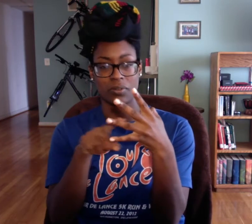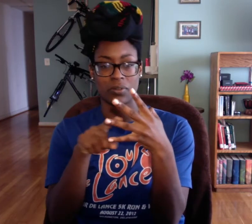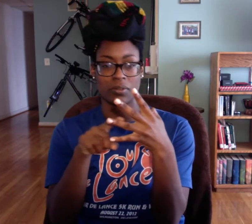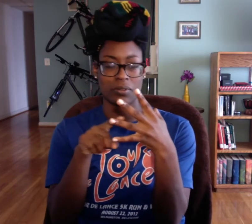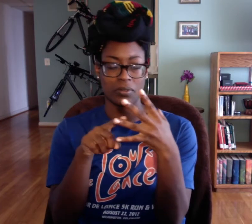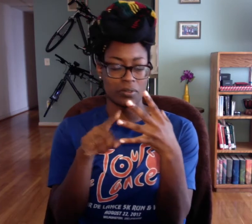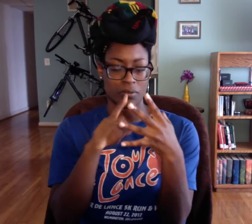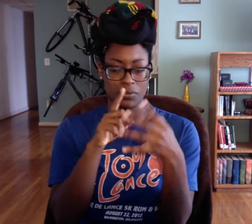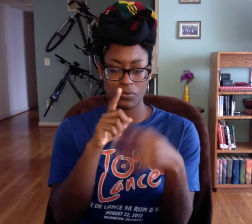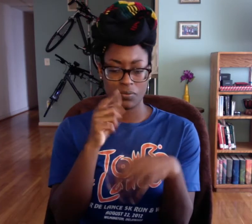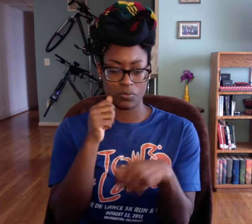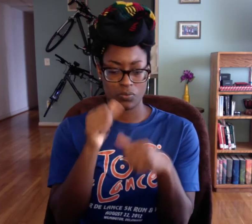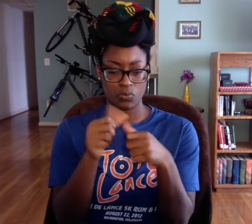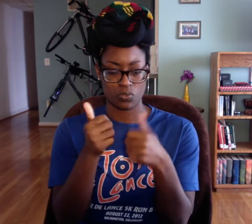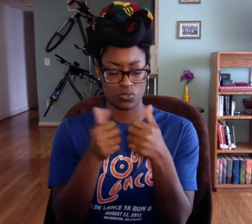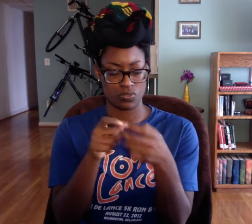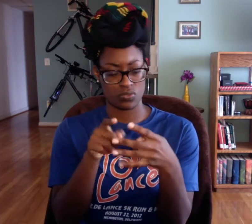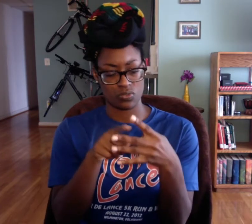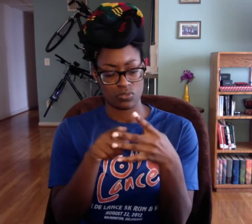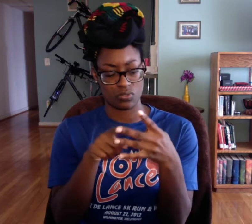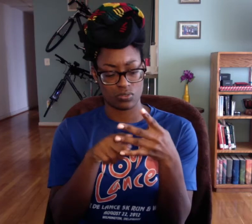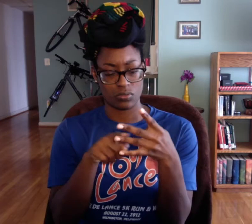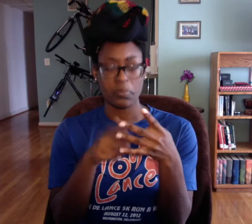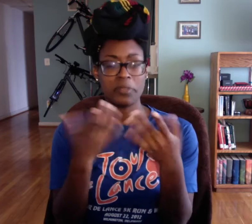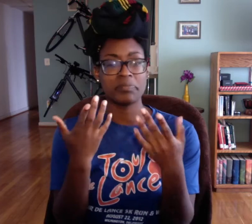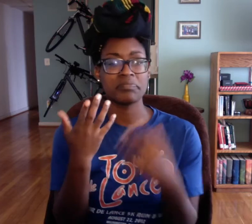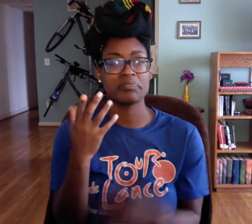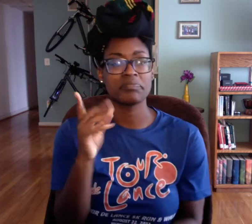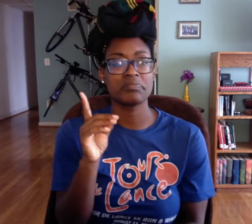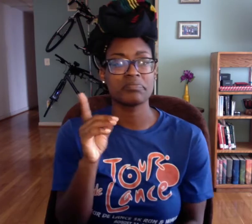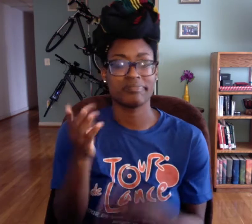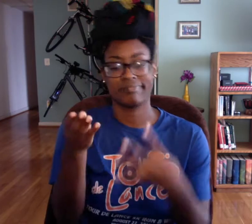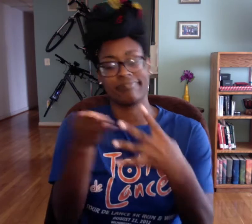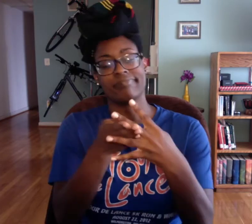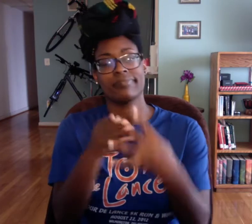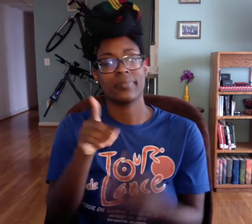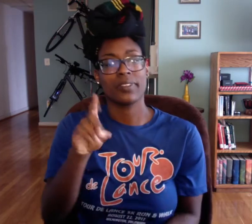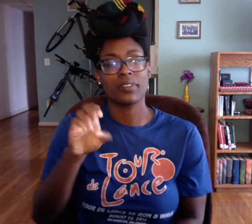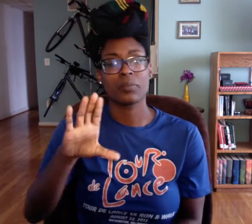I don't remember which one 2nd or 3rd.